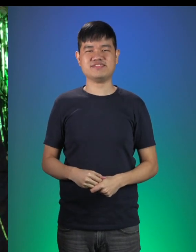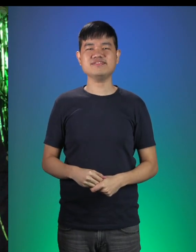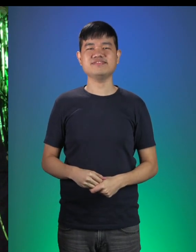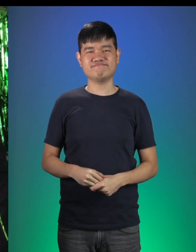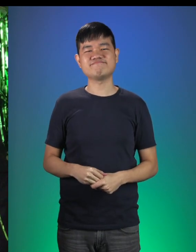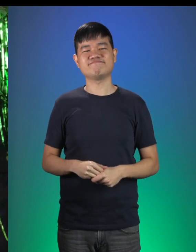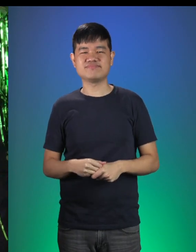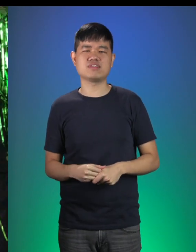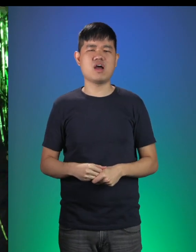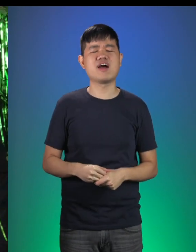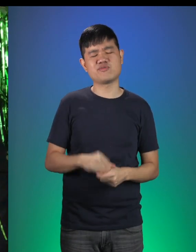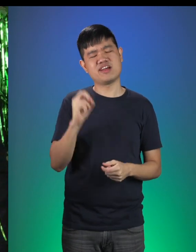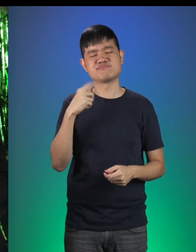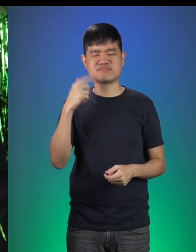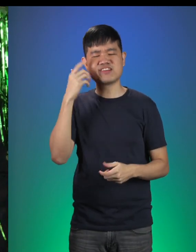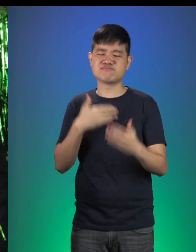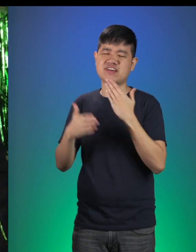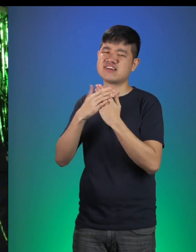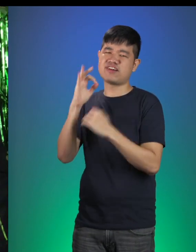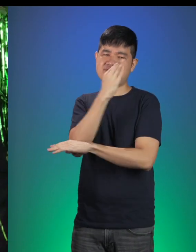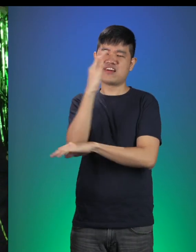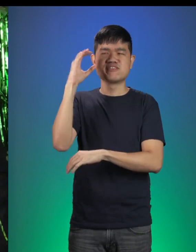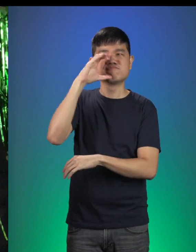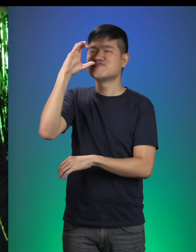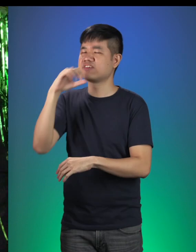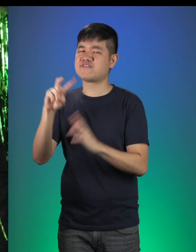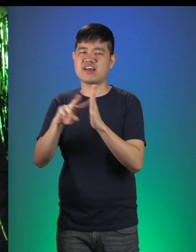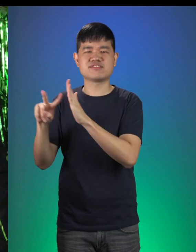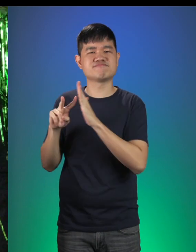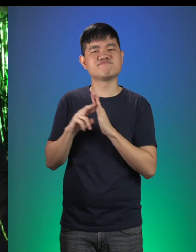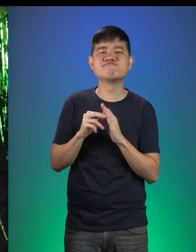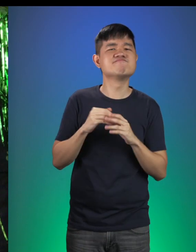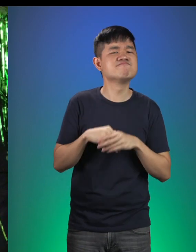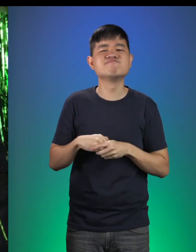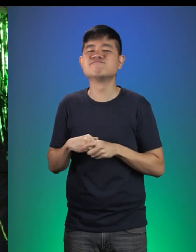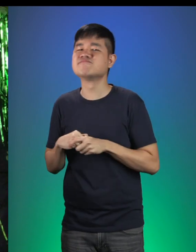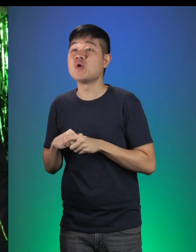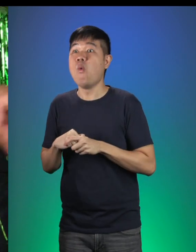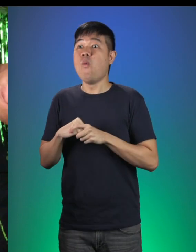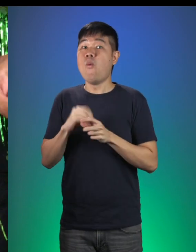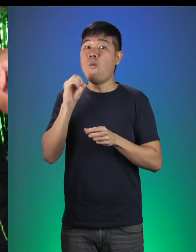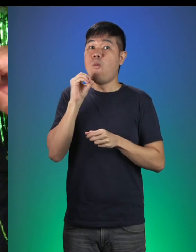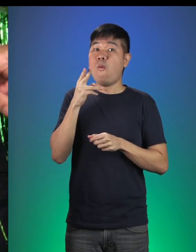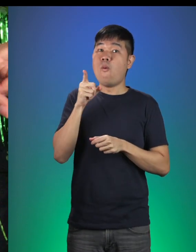Little Red: Well, I guess it’s back to the forest to look for the village! Hey! Look over there!